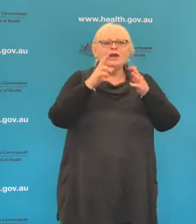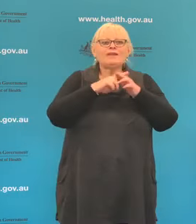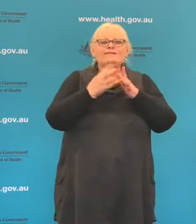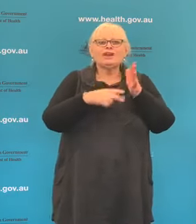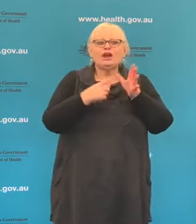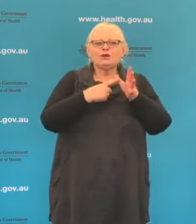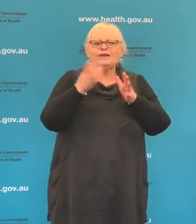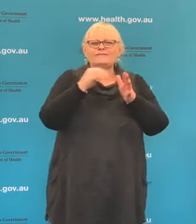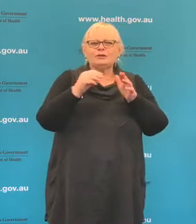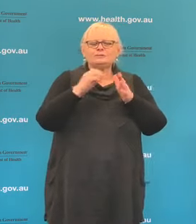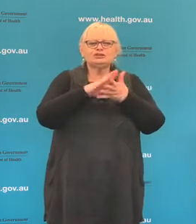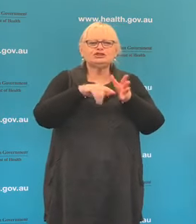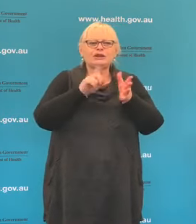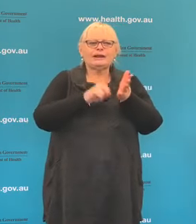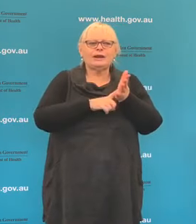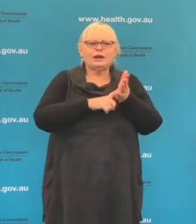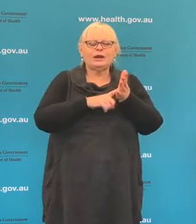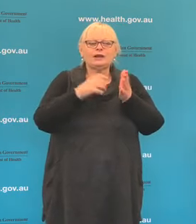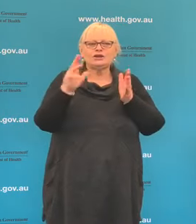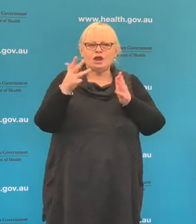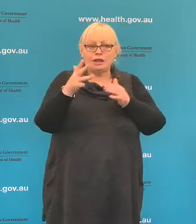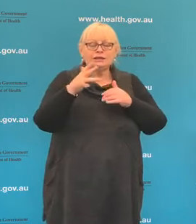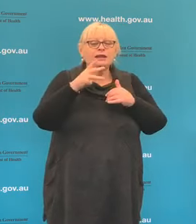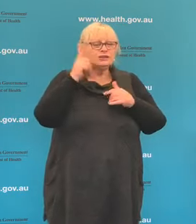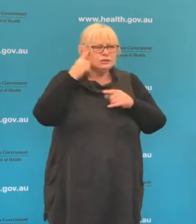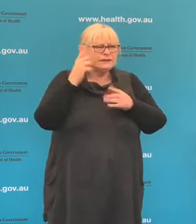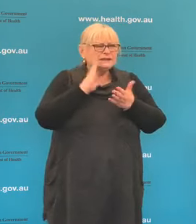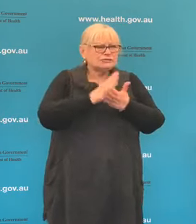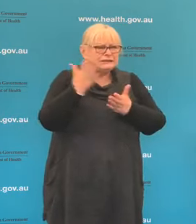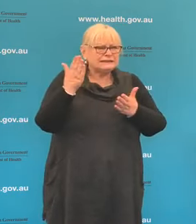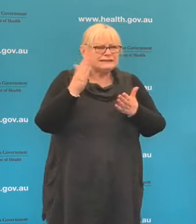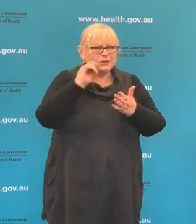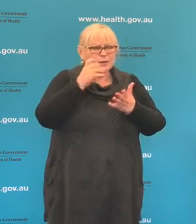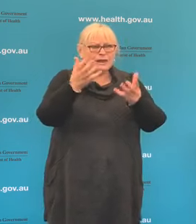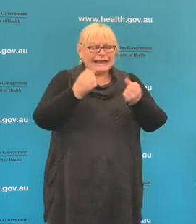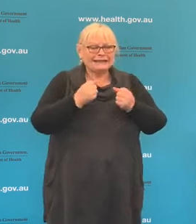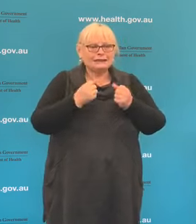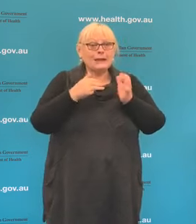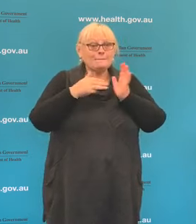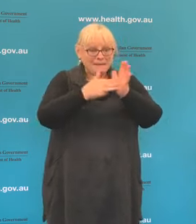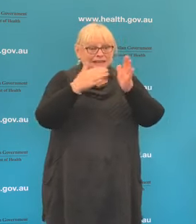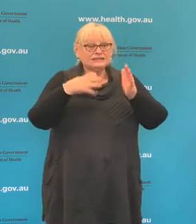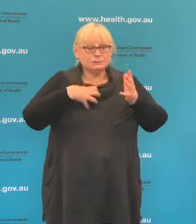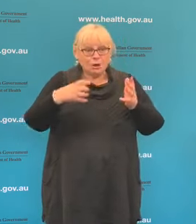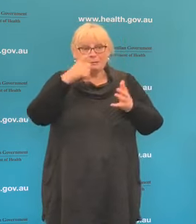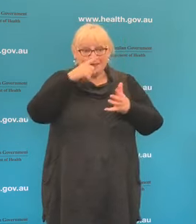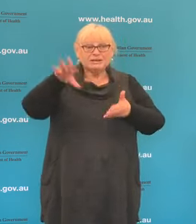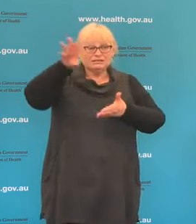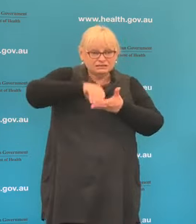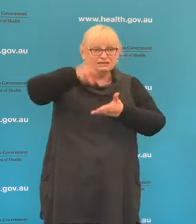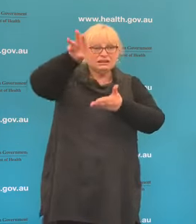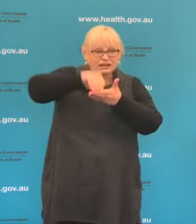I just wanted to ask, do you think it's realistic that we will get millions more people downloading the app before Friday?